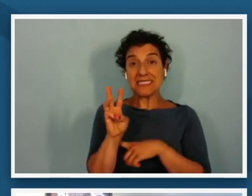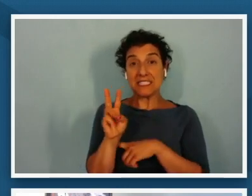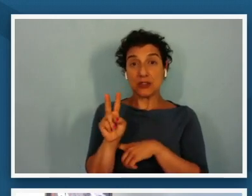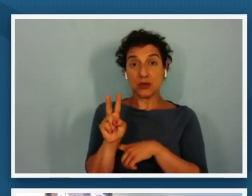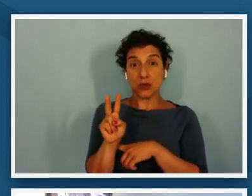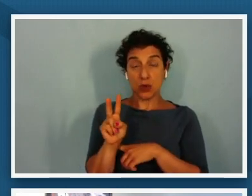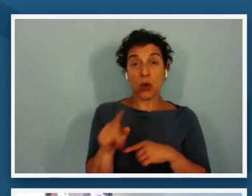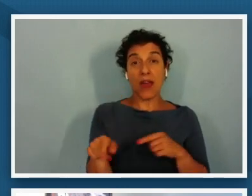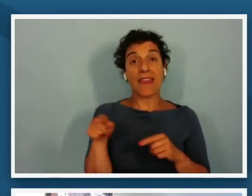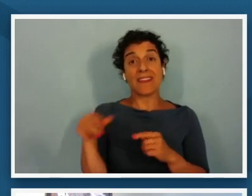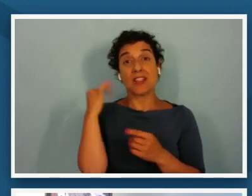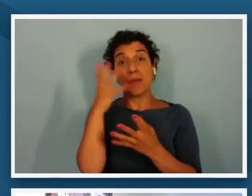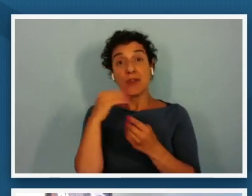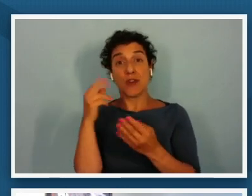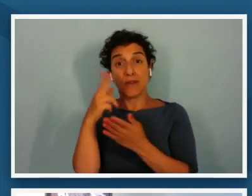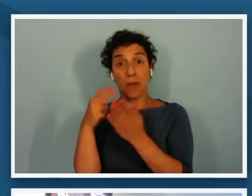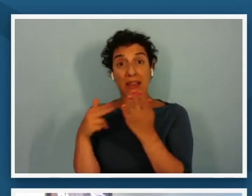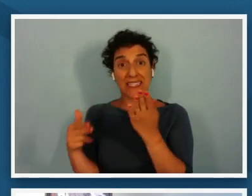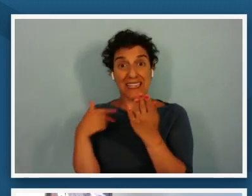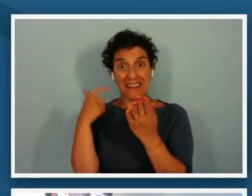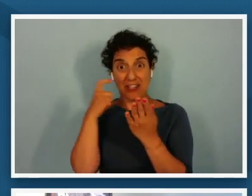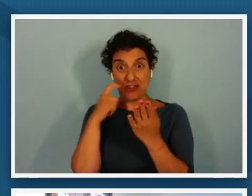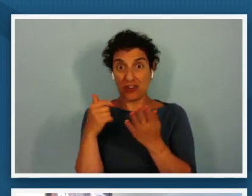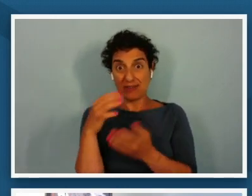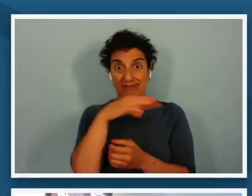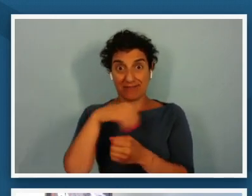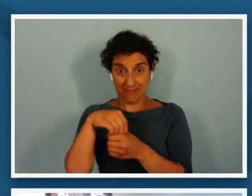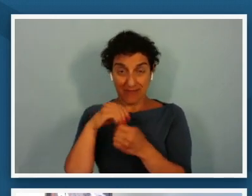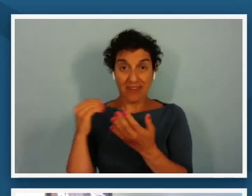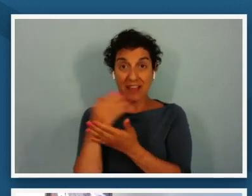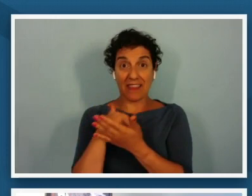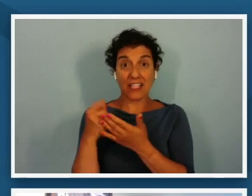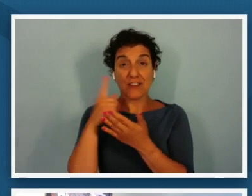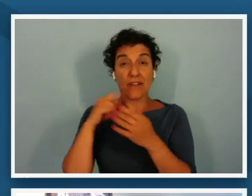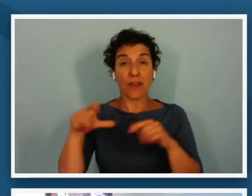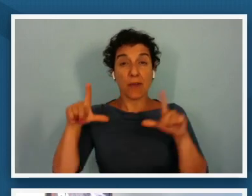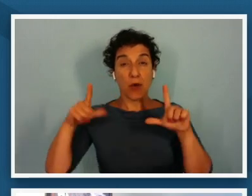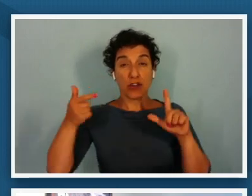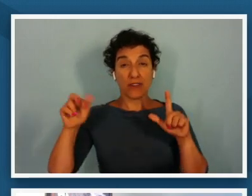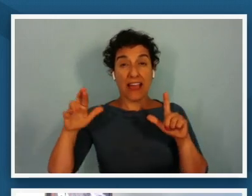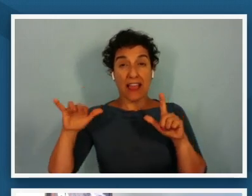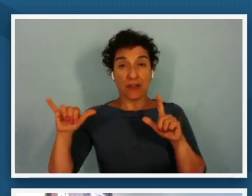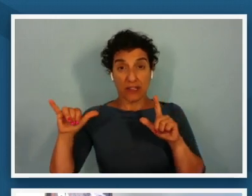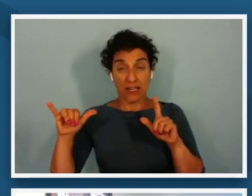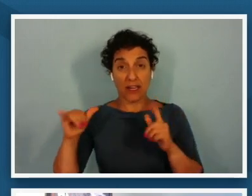lewis that just came into the collection of the portrait gallery